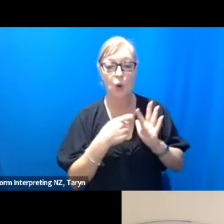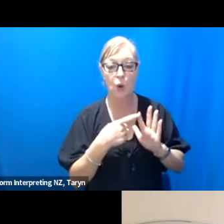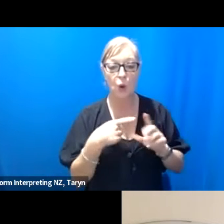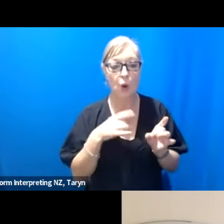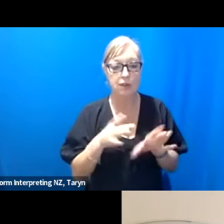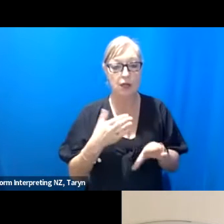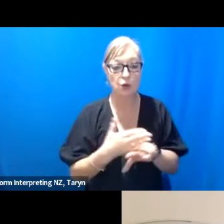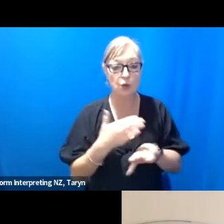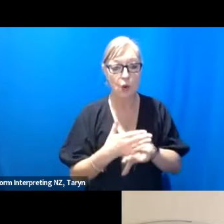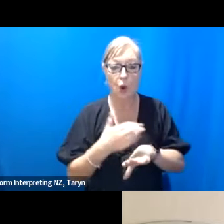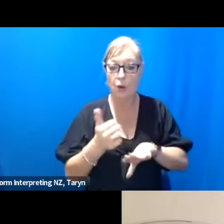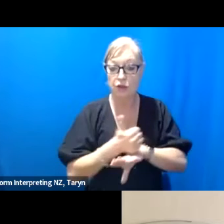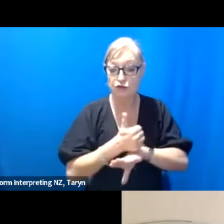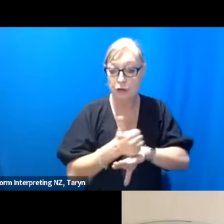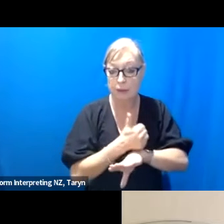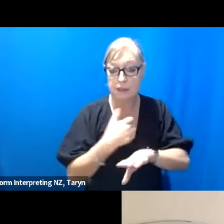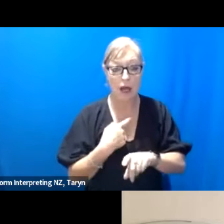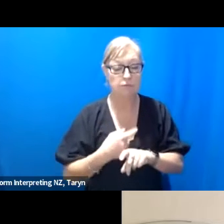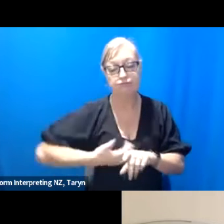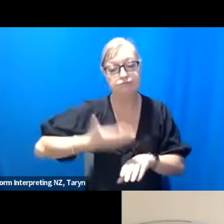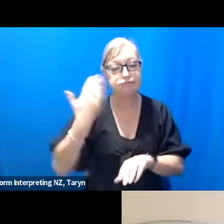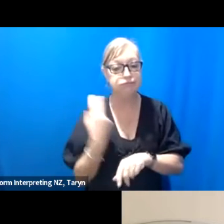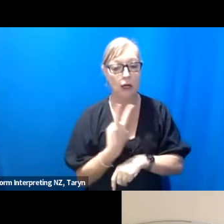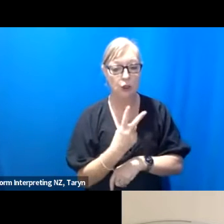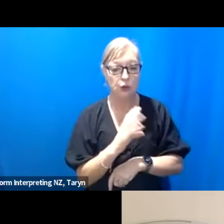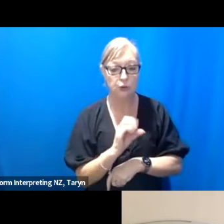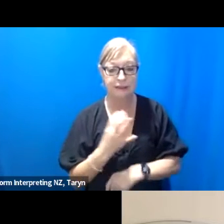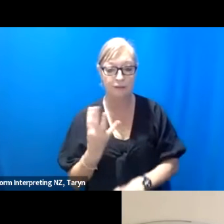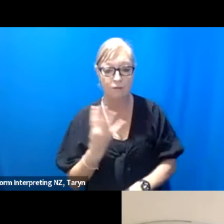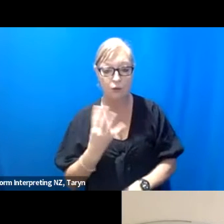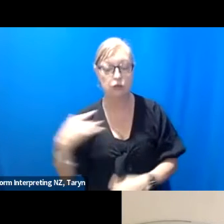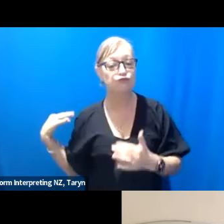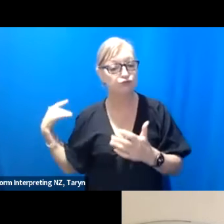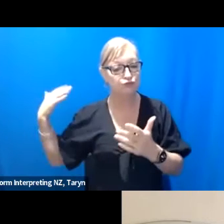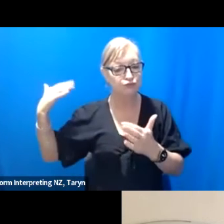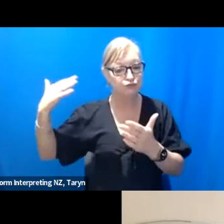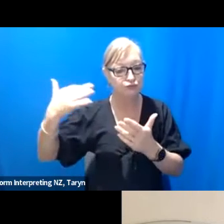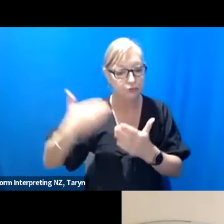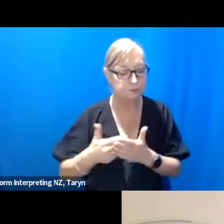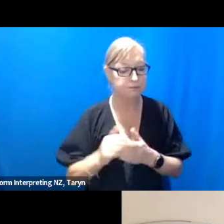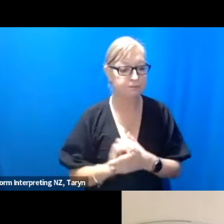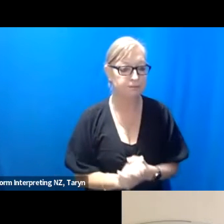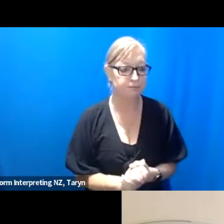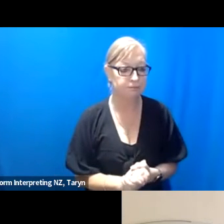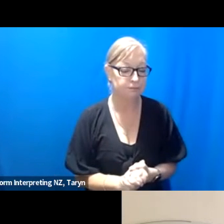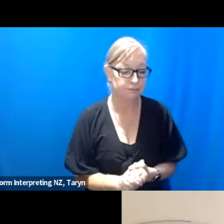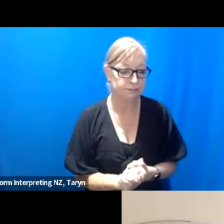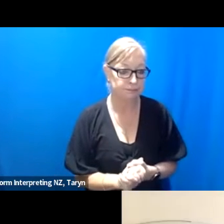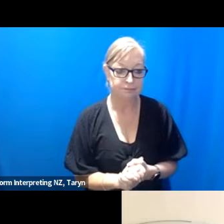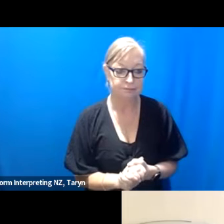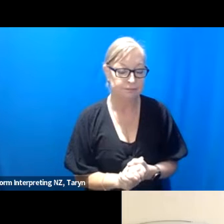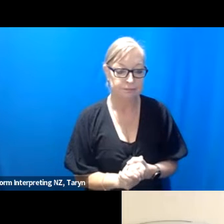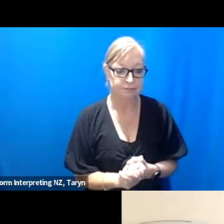back in like 2014 but has continued to work with me since then and it's just, yeah, he's one of my